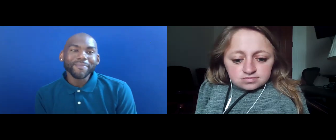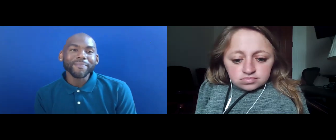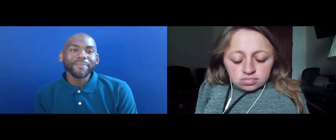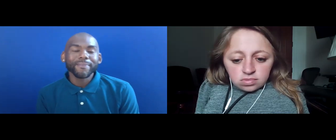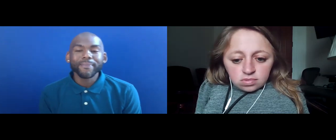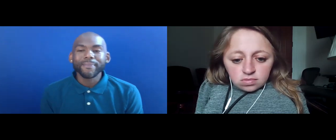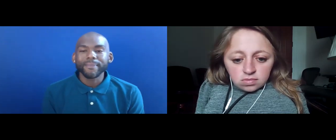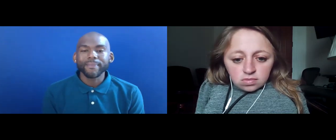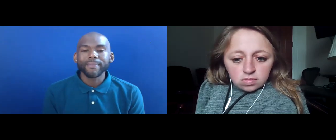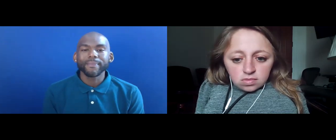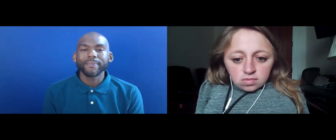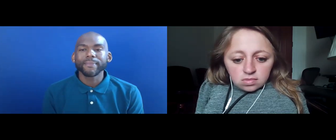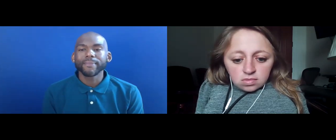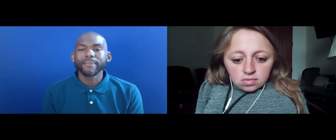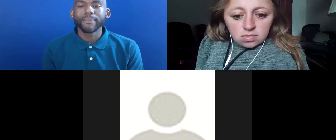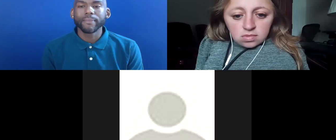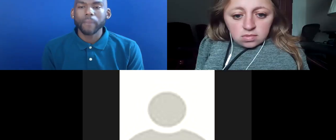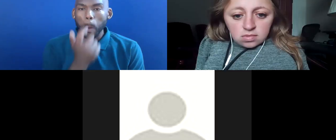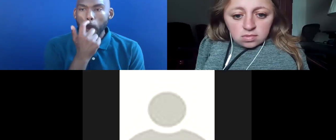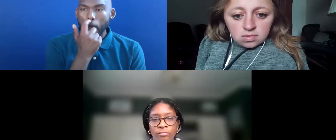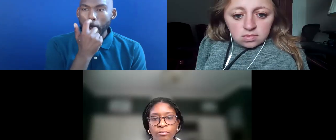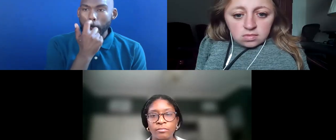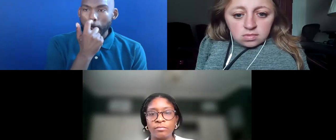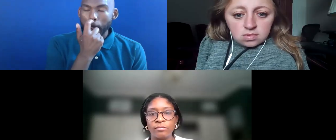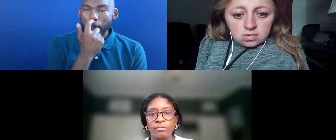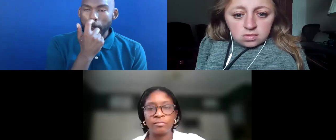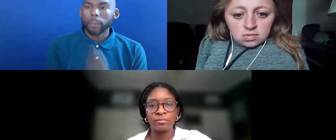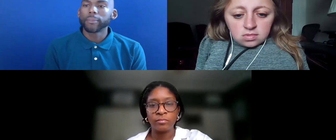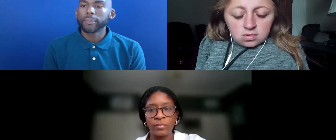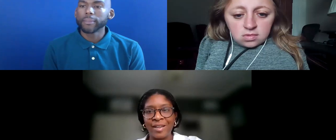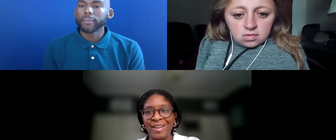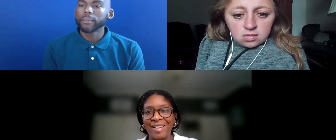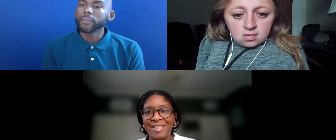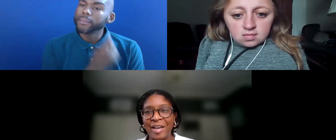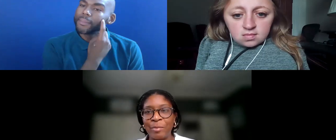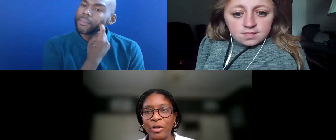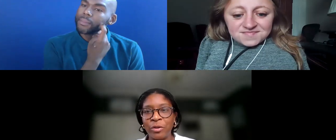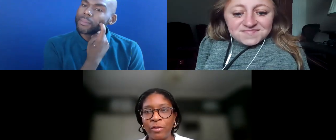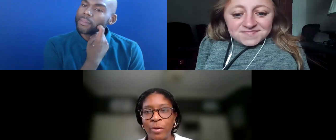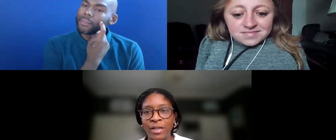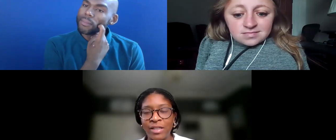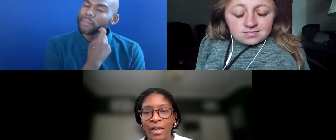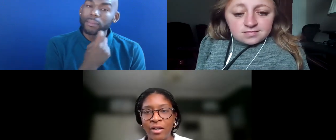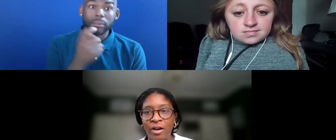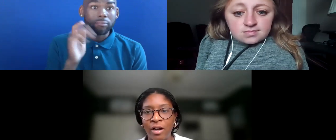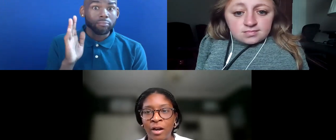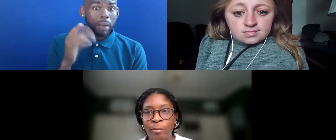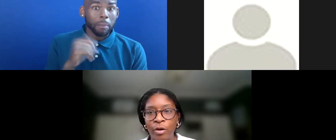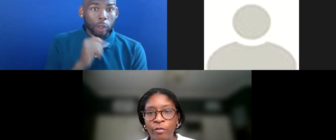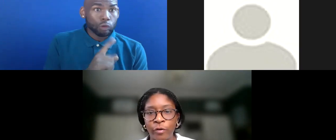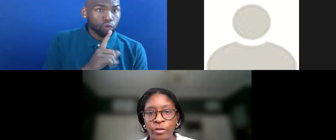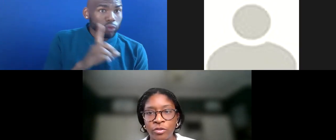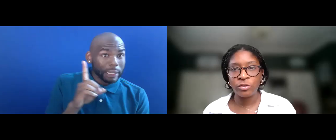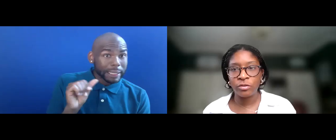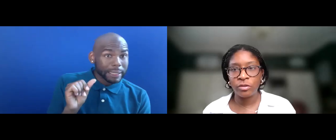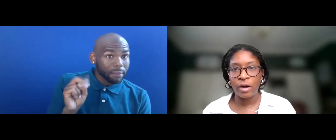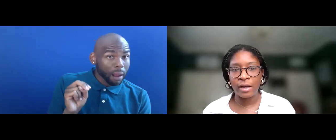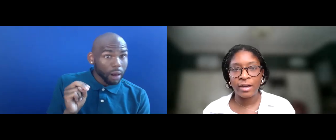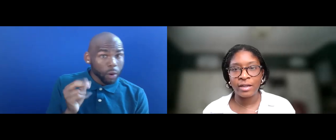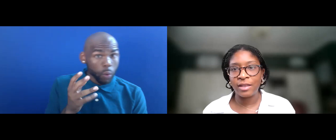DAN, I'M NOT SURE IF YOU WANT TO TAKE A FIRST CRACK AT